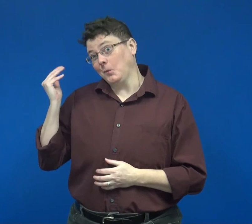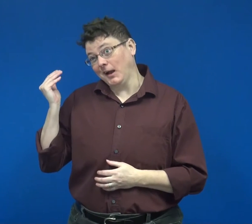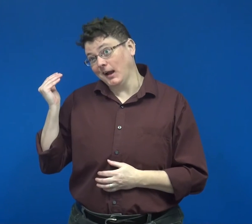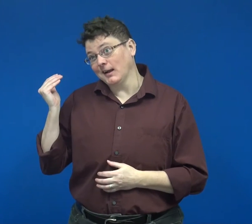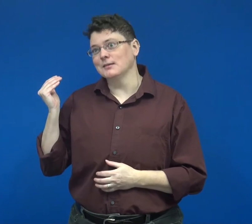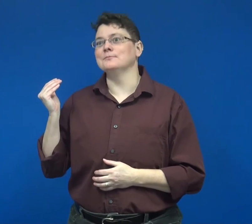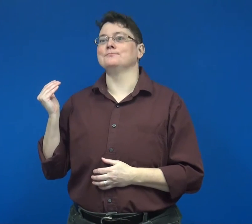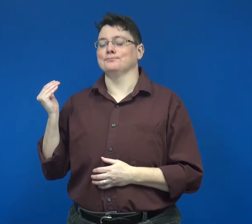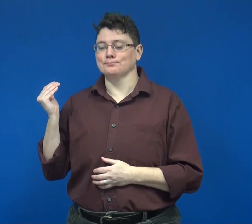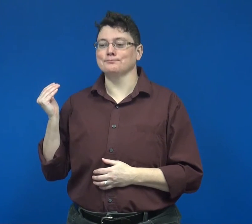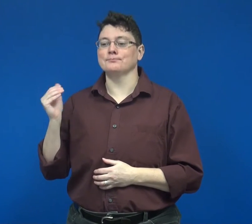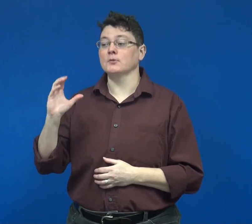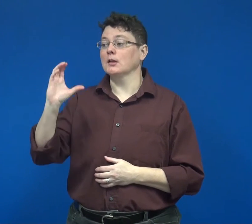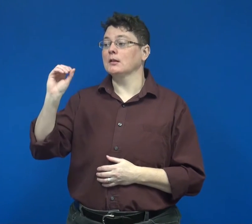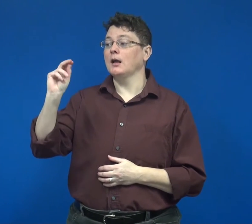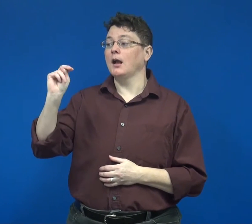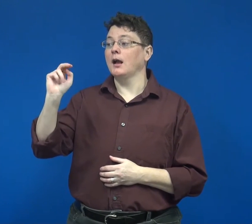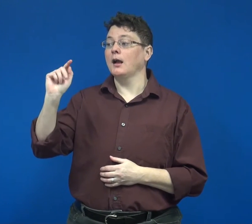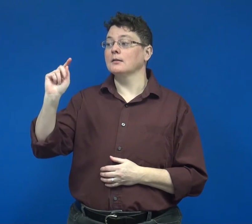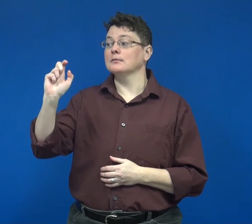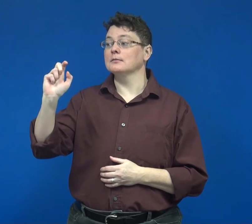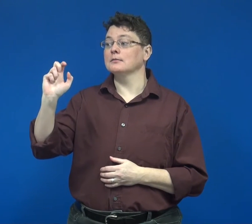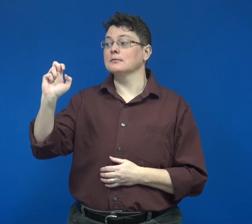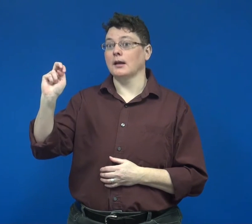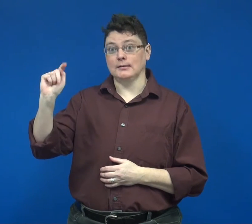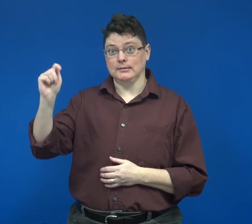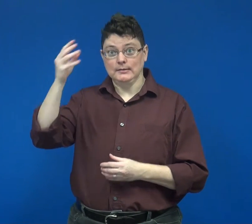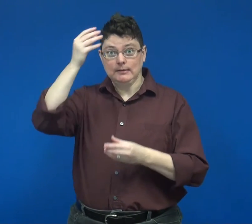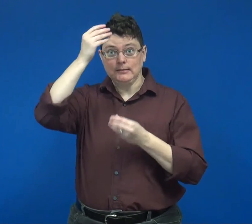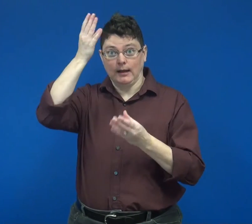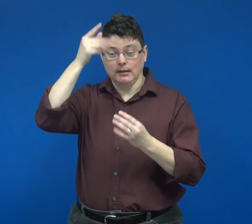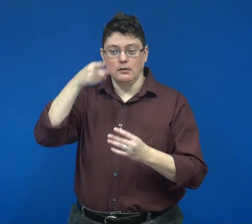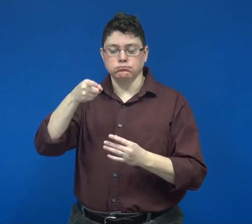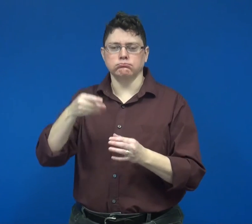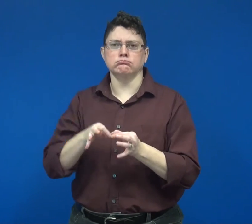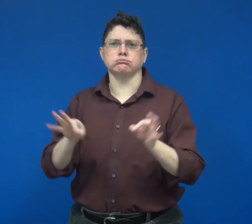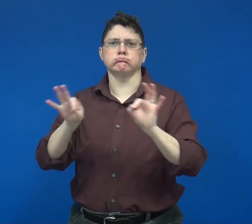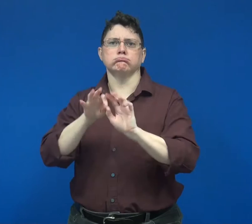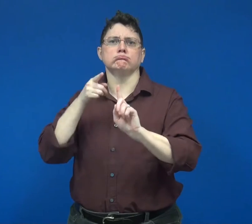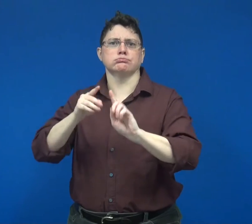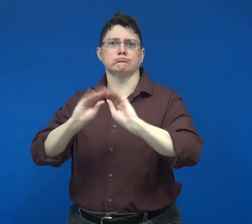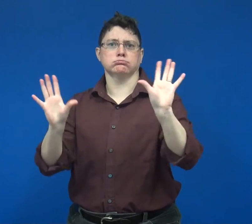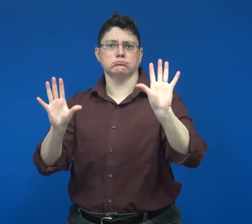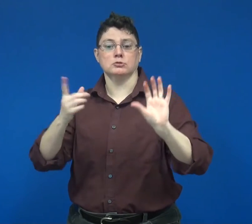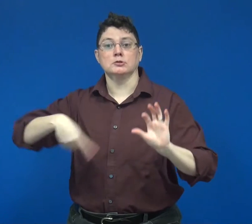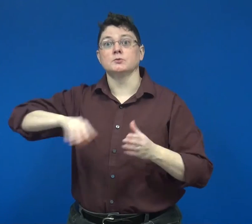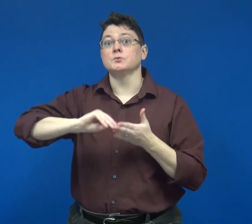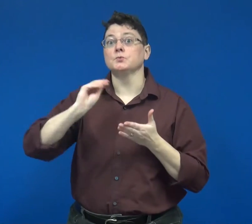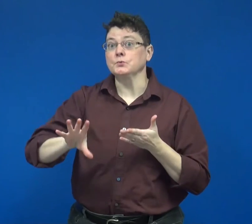to illustrate key points in the content for the students.